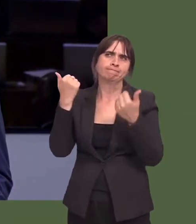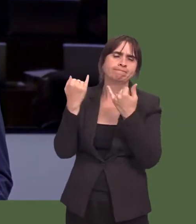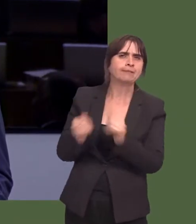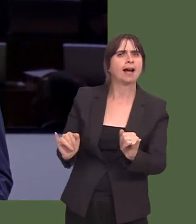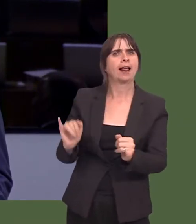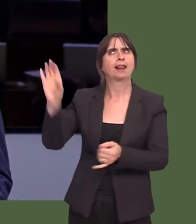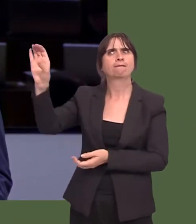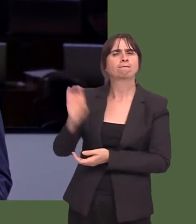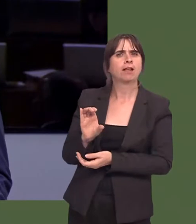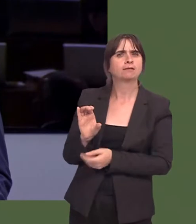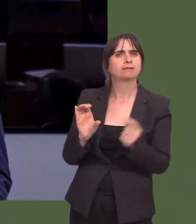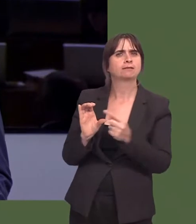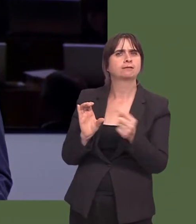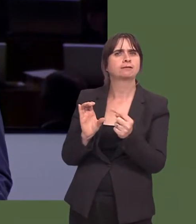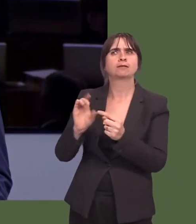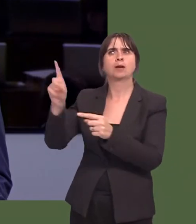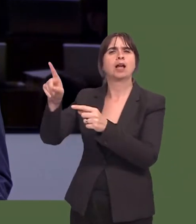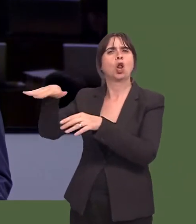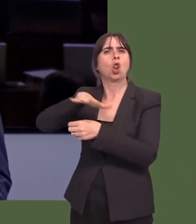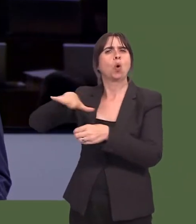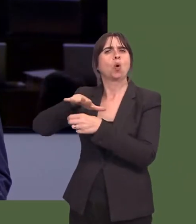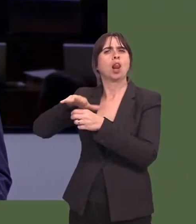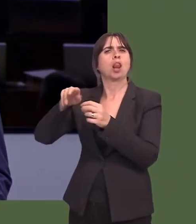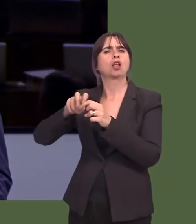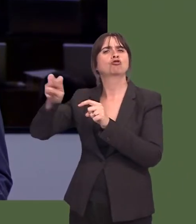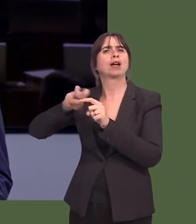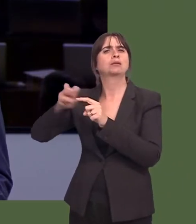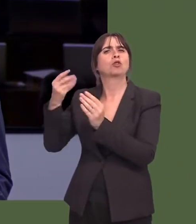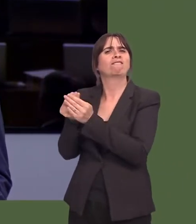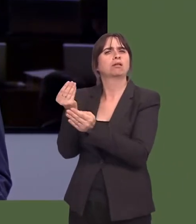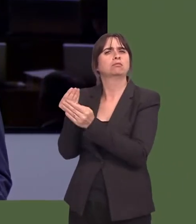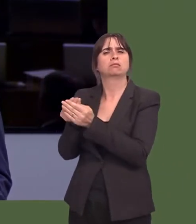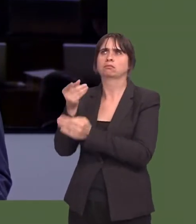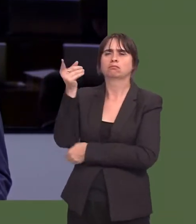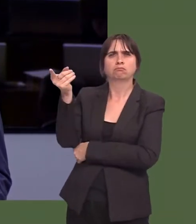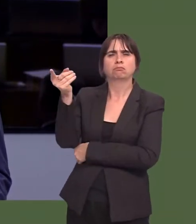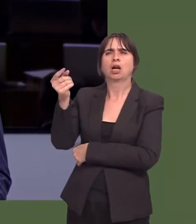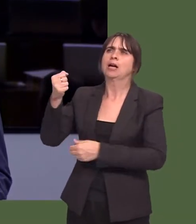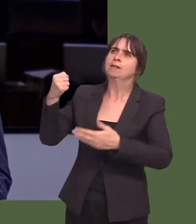local transport fund, which would have gone some way to securing the townís aspirations